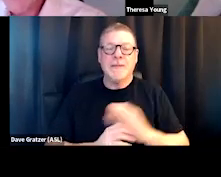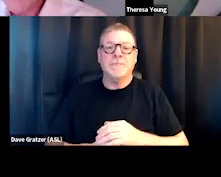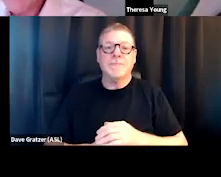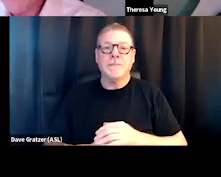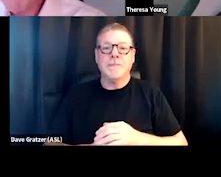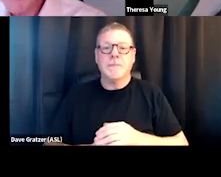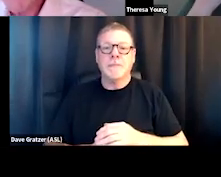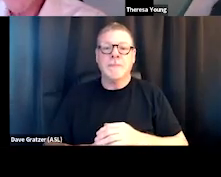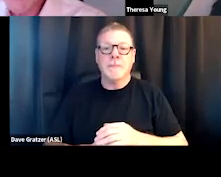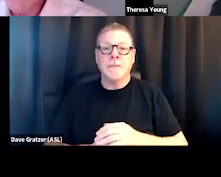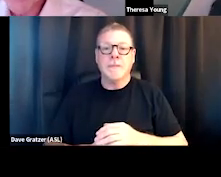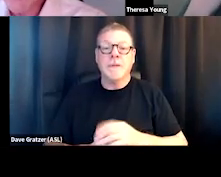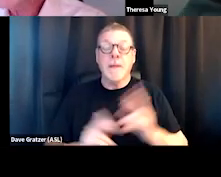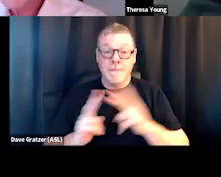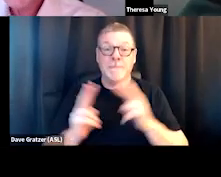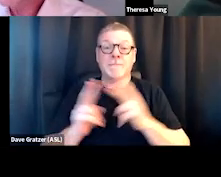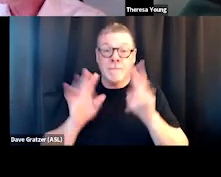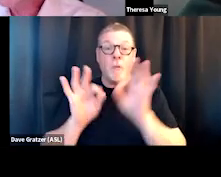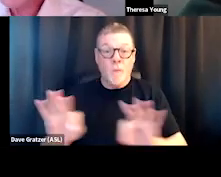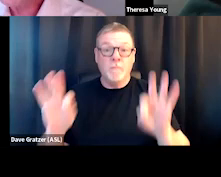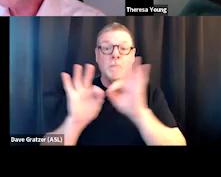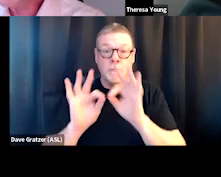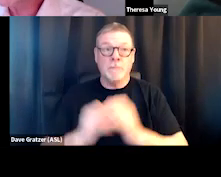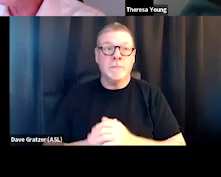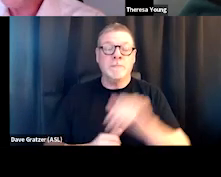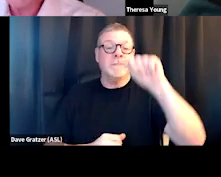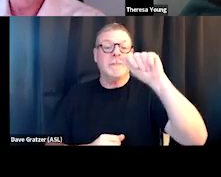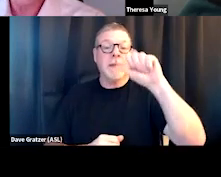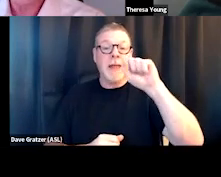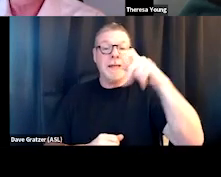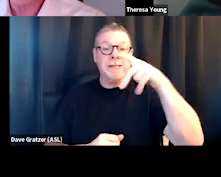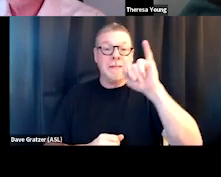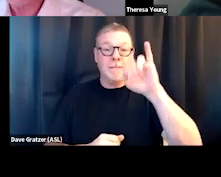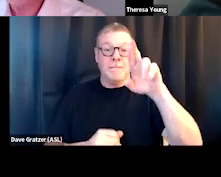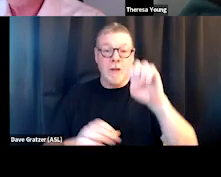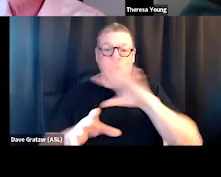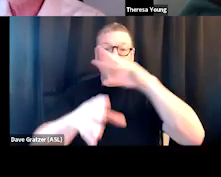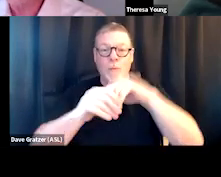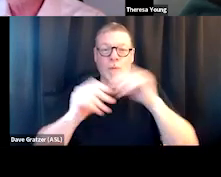you know, that had been very meaningful in that regard. Aspire is a Joint Commission organization. So there was a lot of work